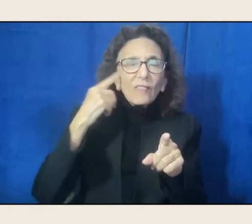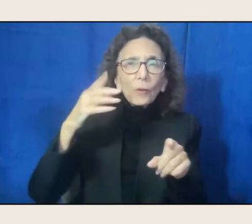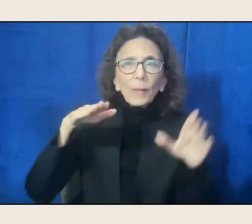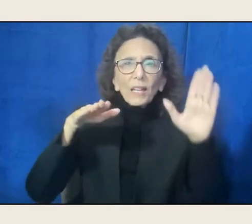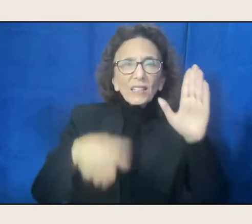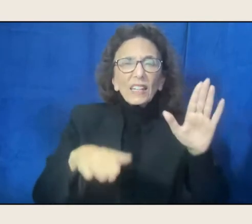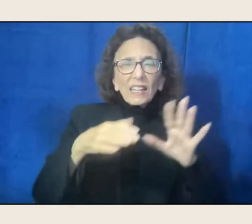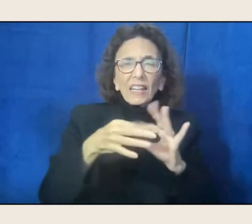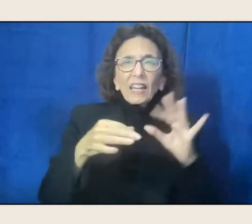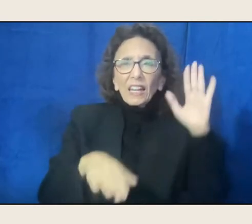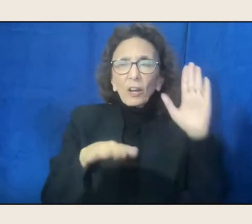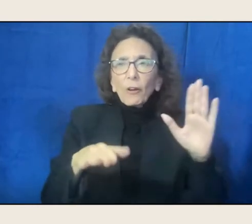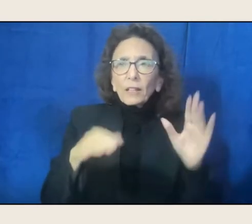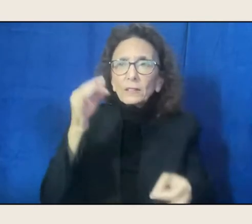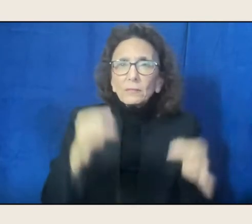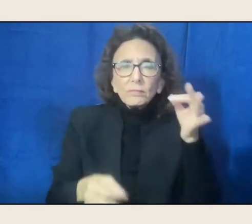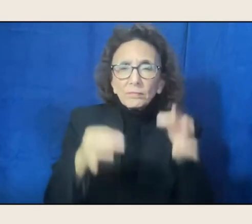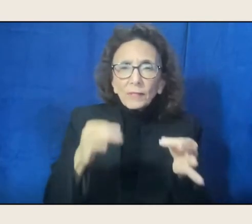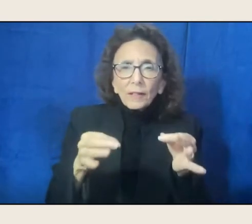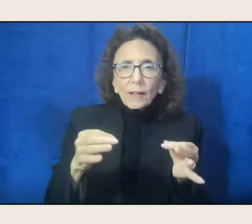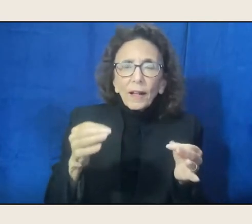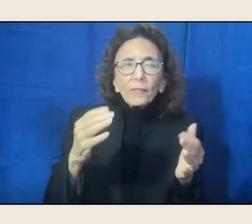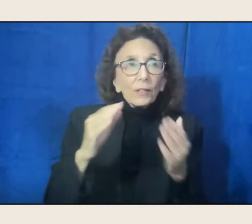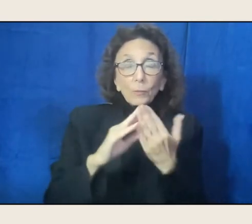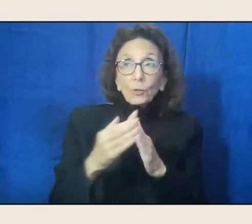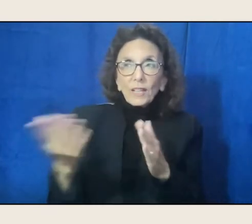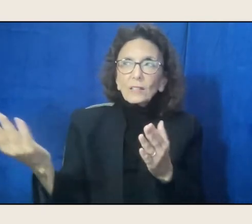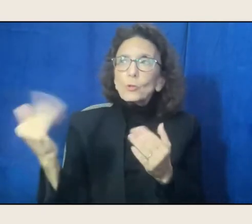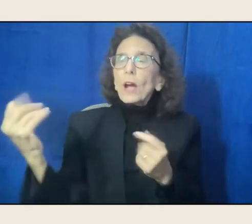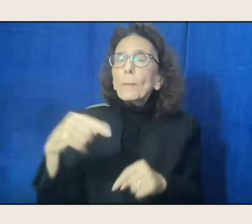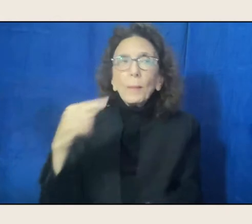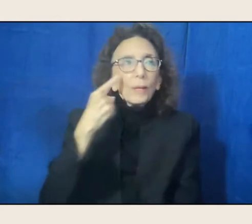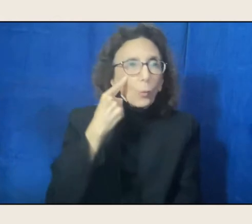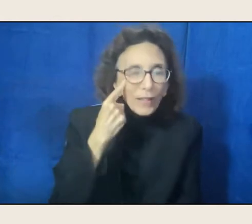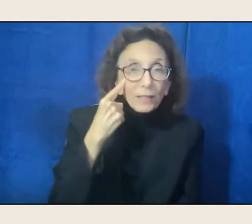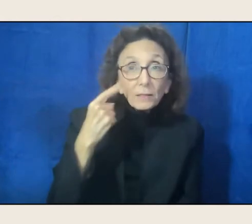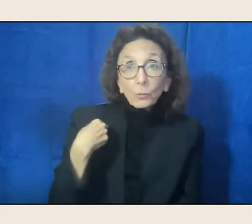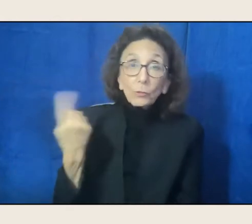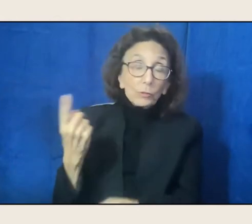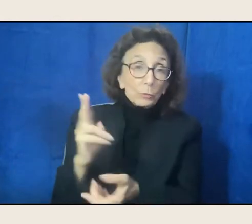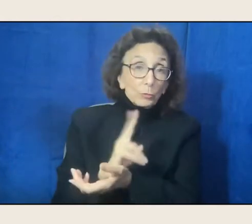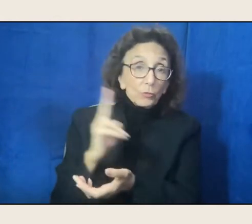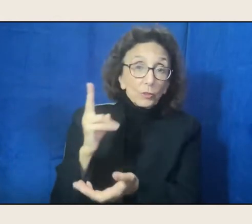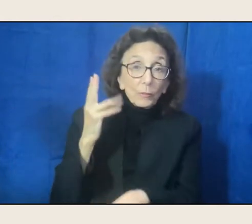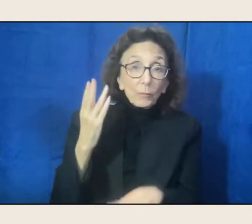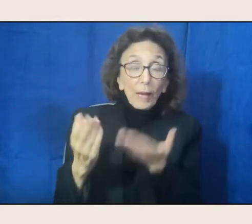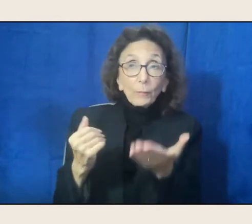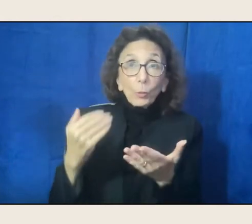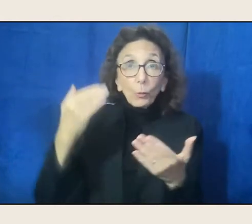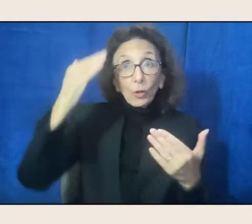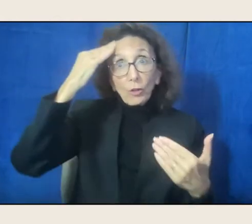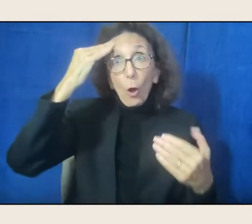to come in, sort of like witnesses, and they figured since we were at the university, we might know things, and help them.